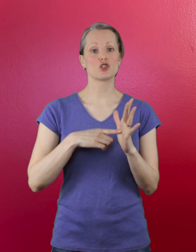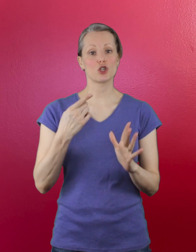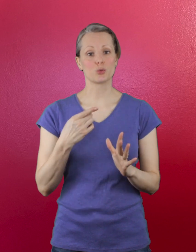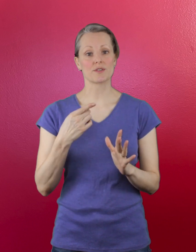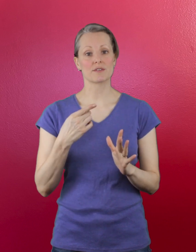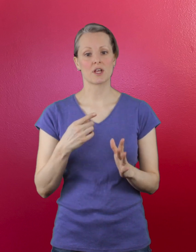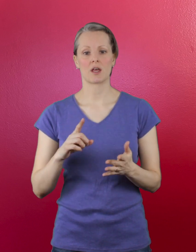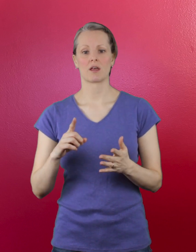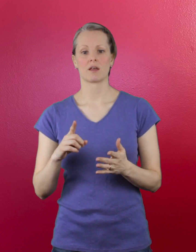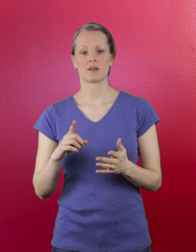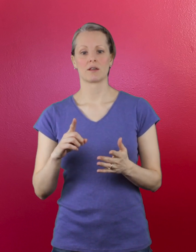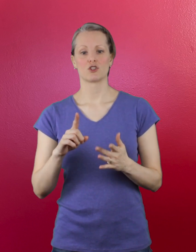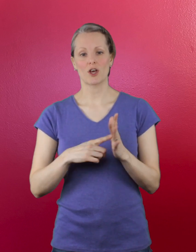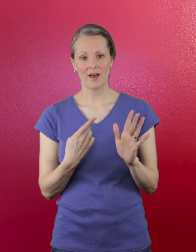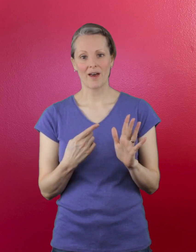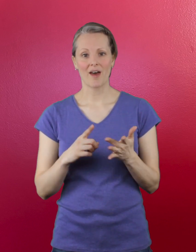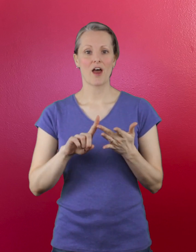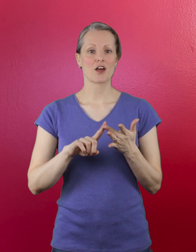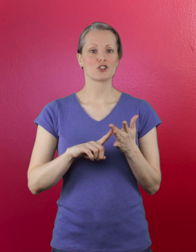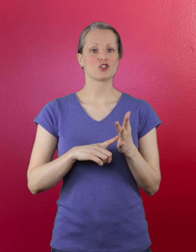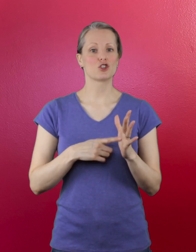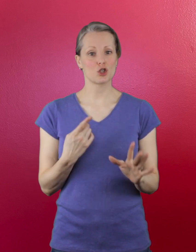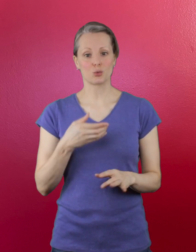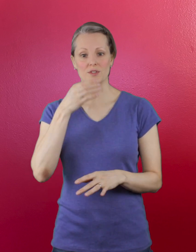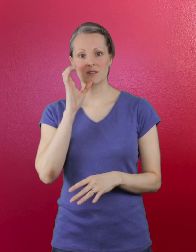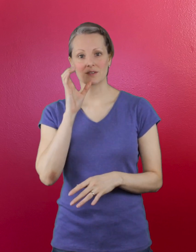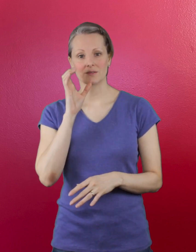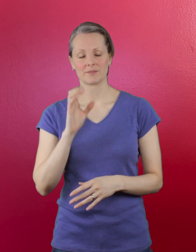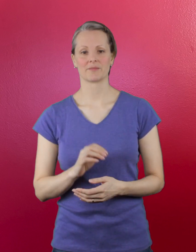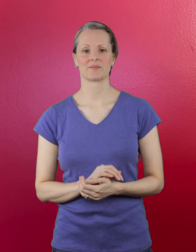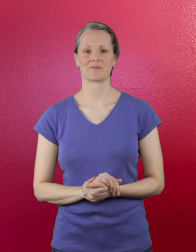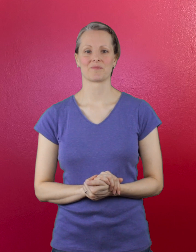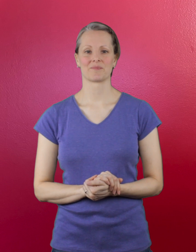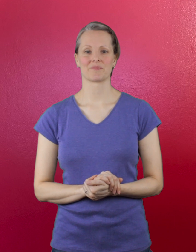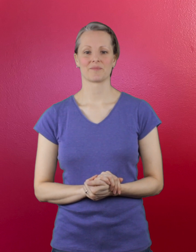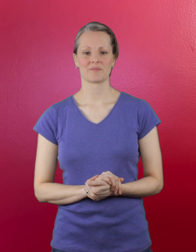juice ... j ... juice